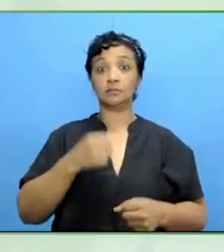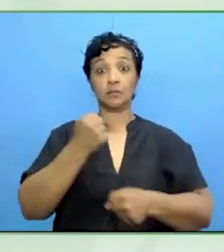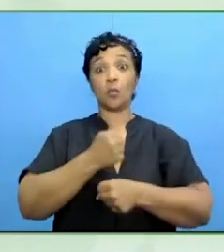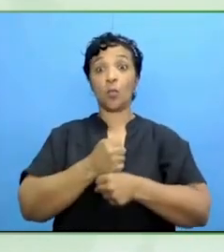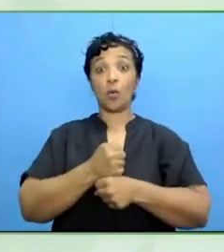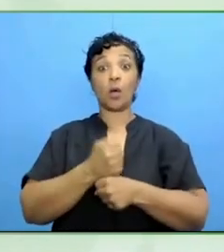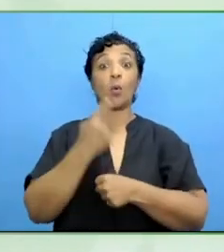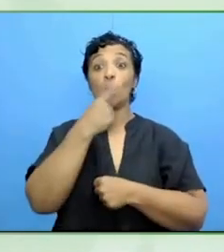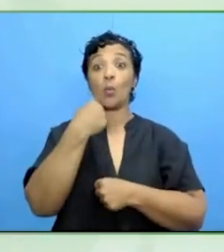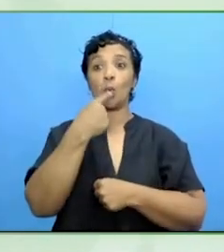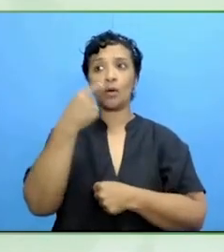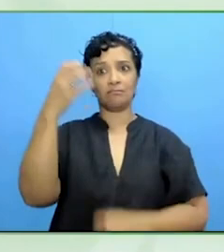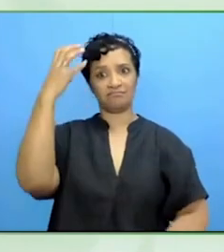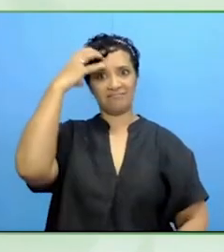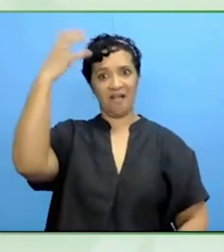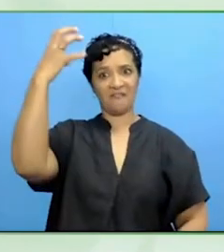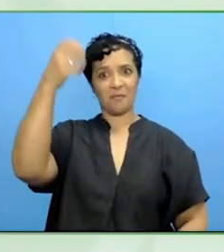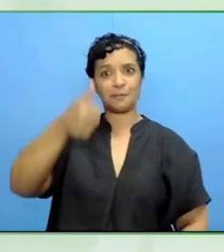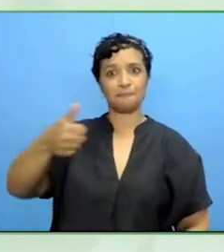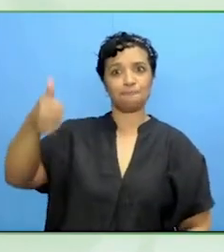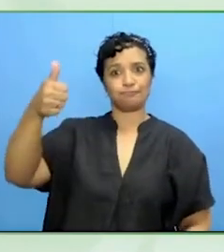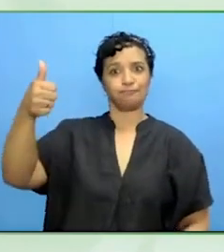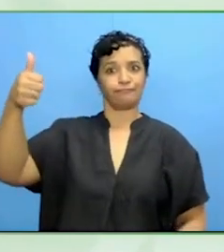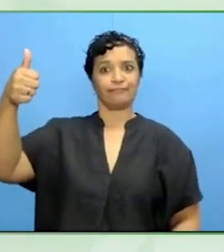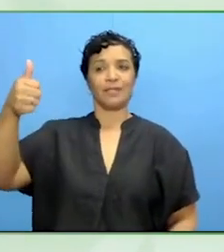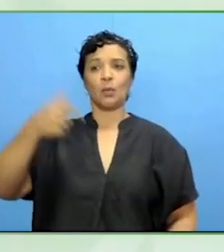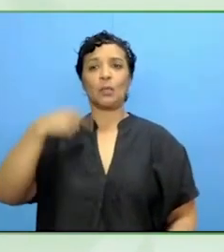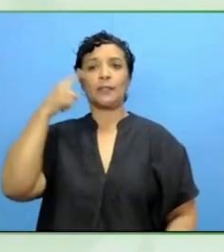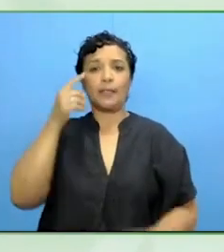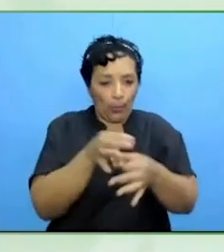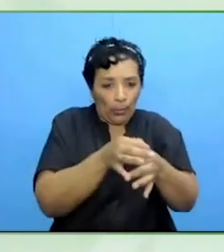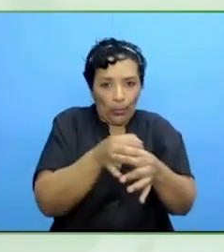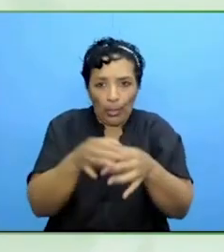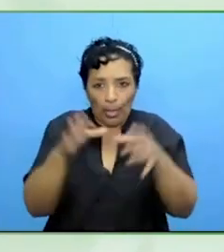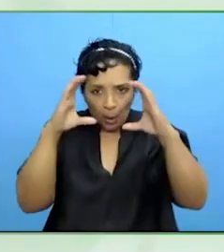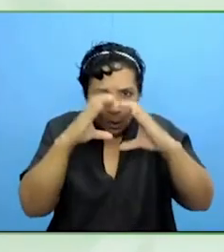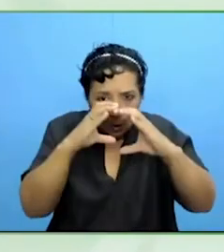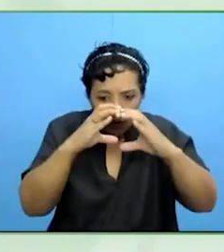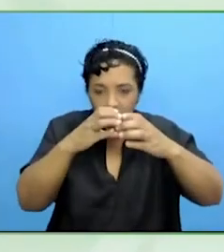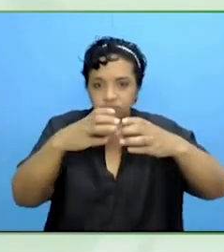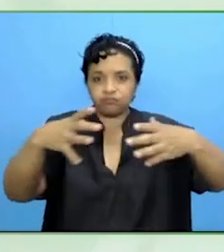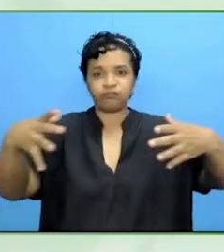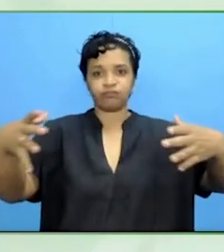It is not something in a small nation. We want to have an impact on public structures.